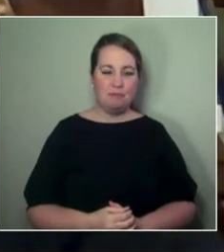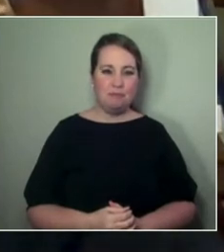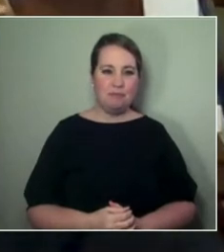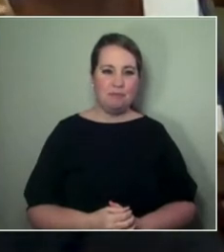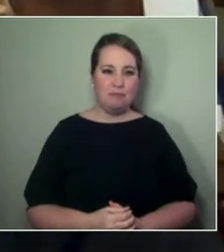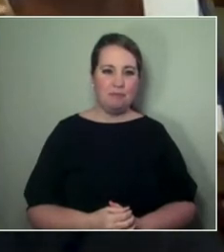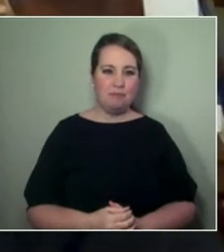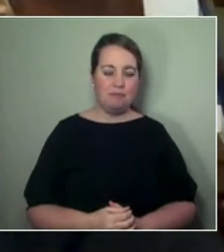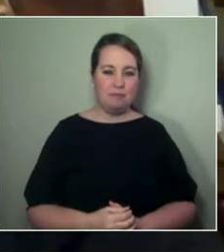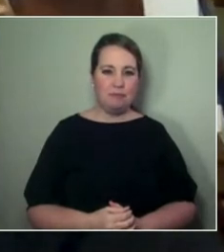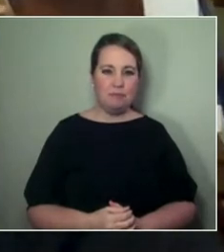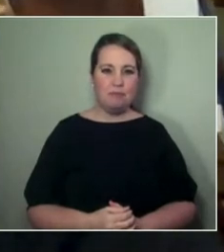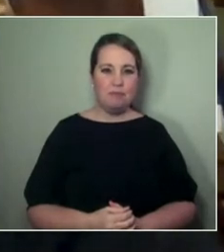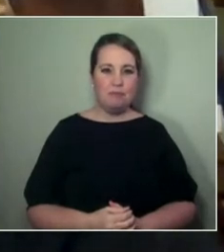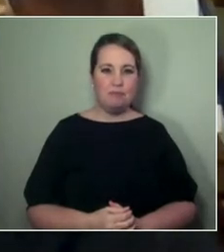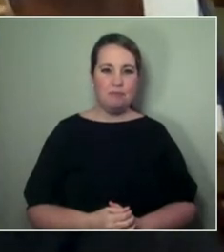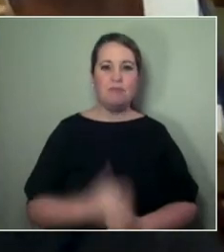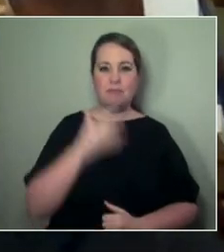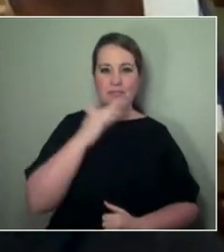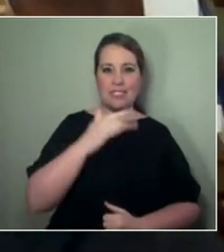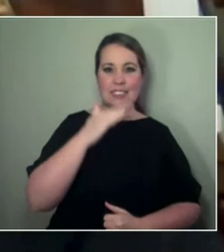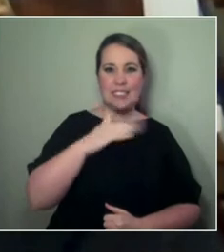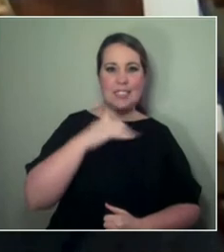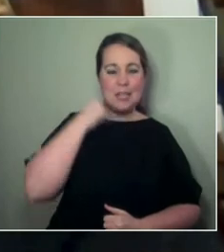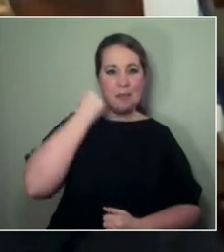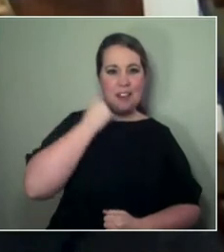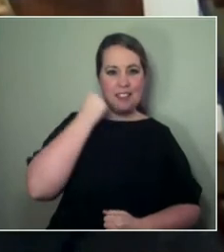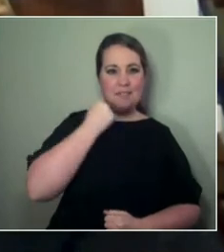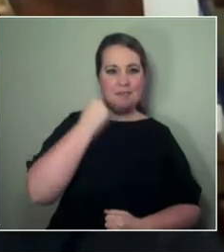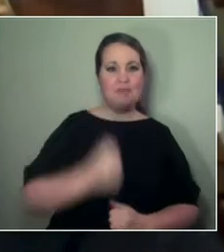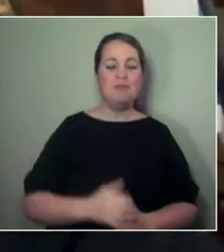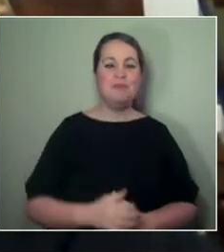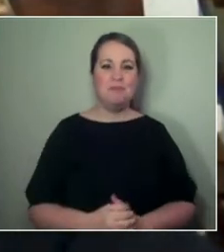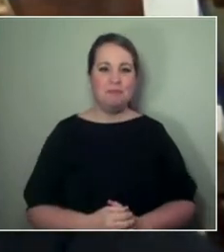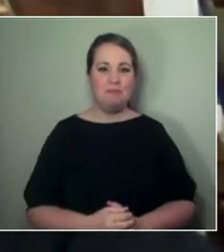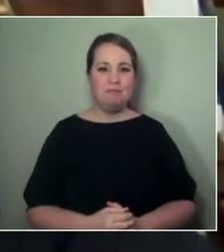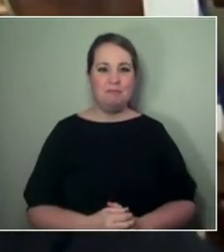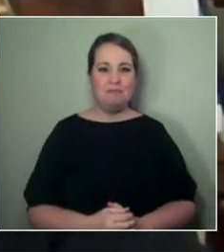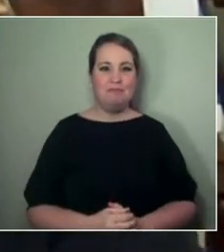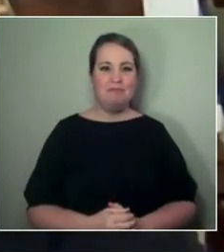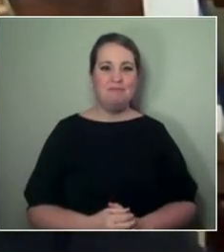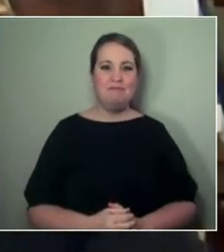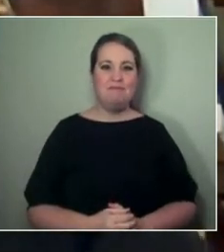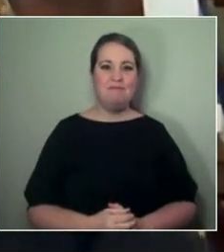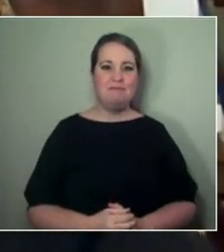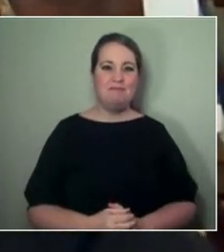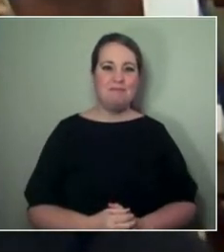Tākina te toi nuku, te toi rangi, te toi mataora. Kia wātea, kia māmā, kia mārama, tuku.